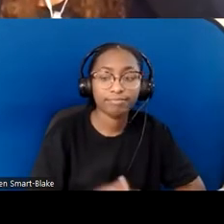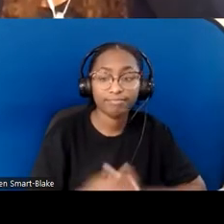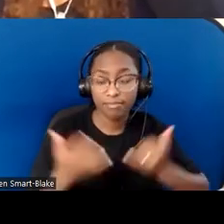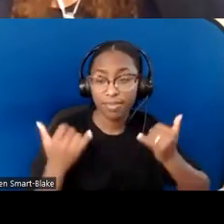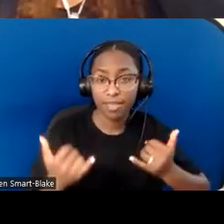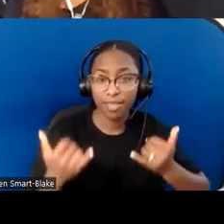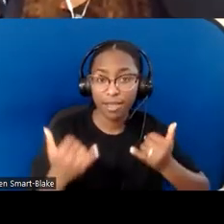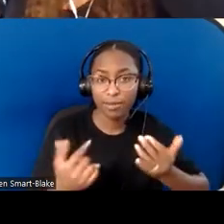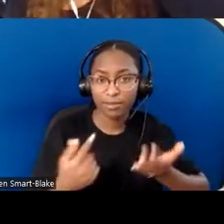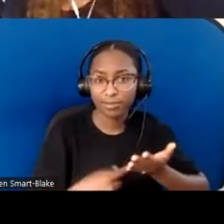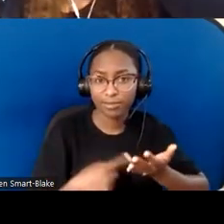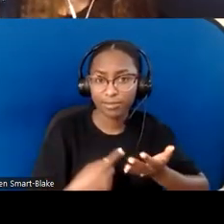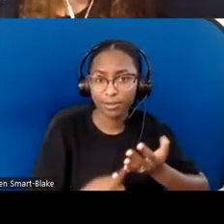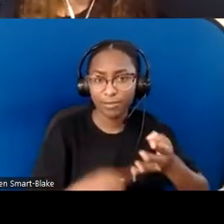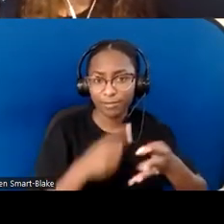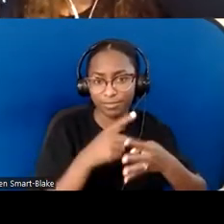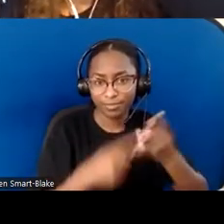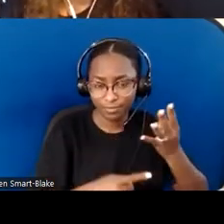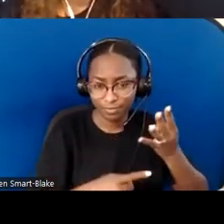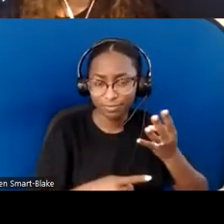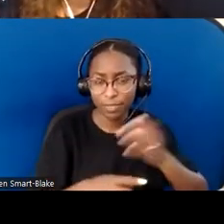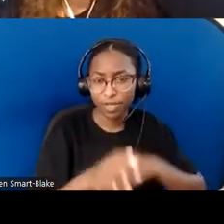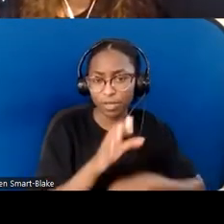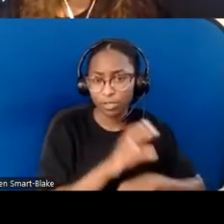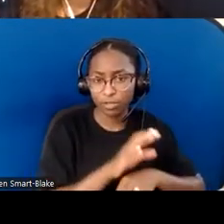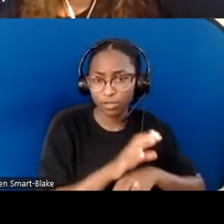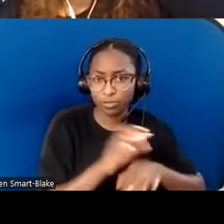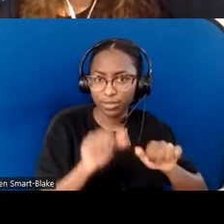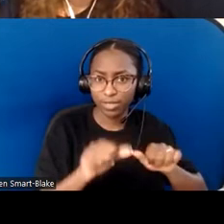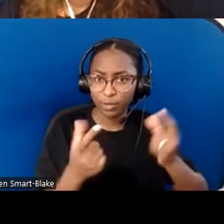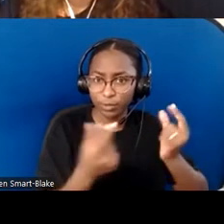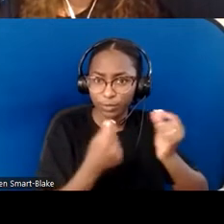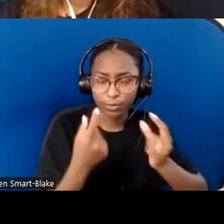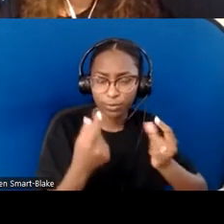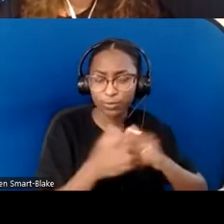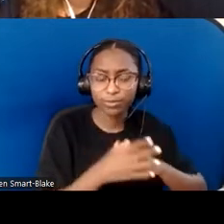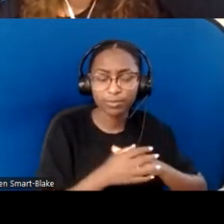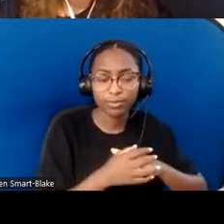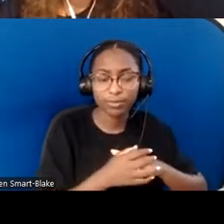Obviously individuals build into what congregations can do, and we're going to finish up... Melinda will come back—